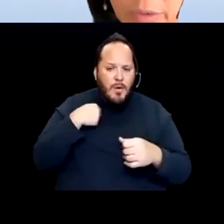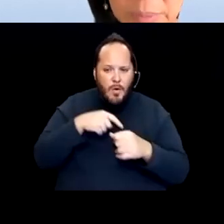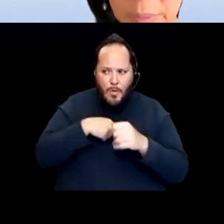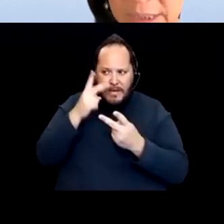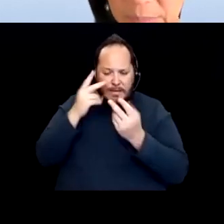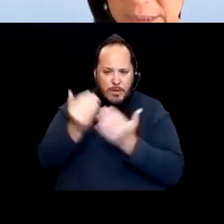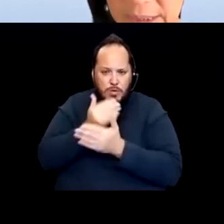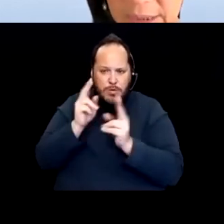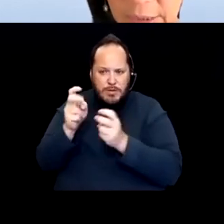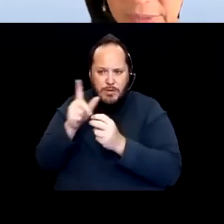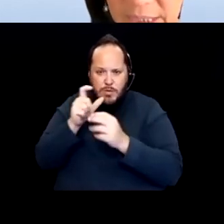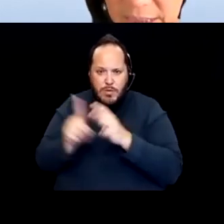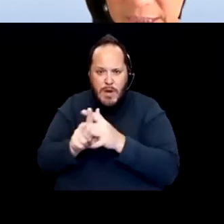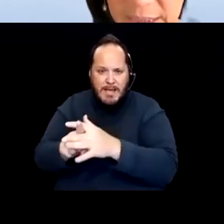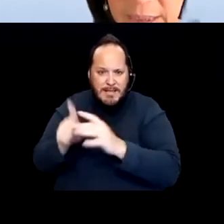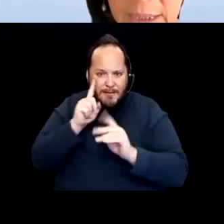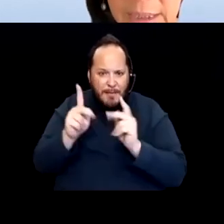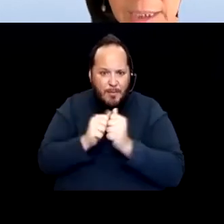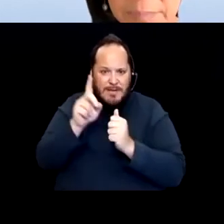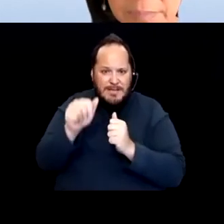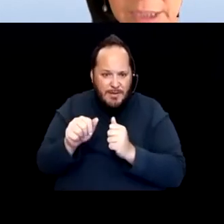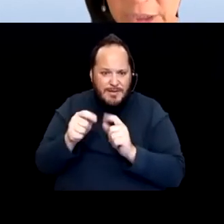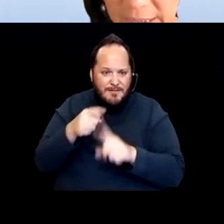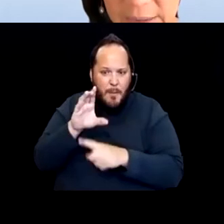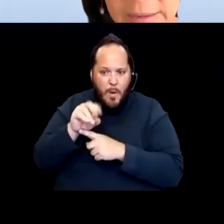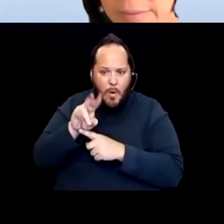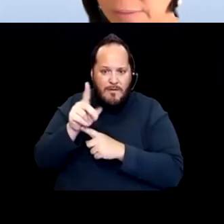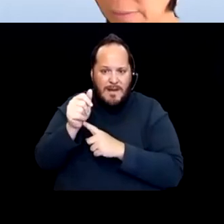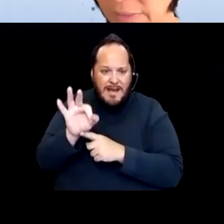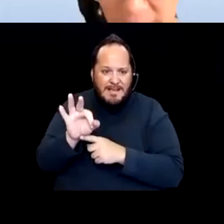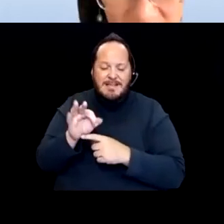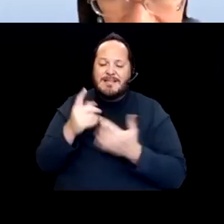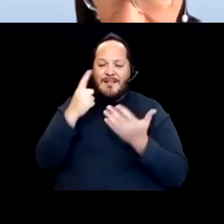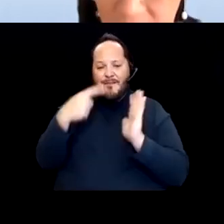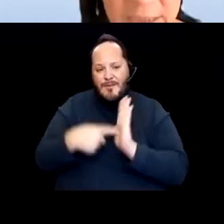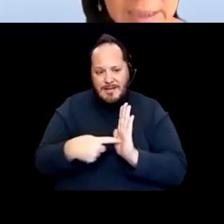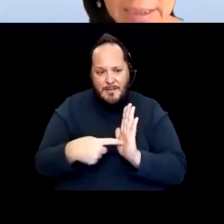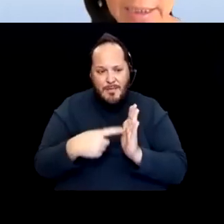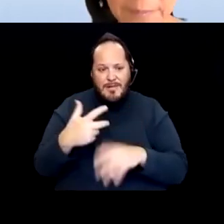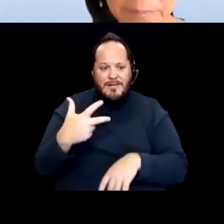for people with disabilities and COVID-19. Such as vaccine hesitancy ,